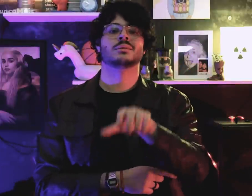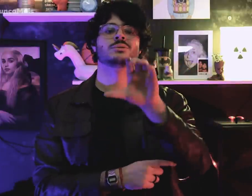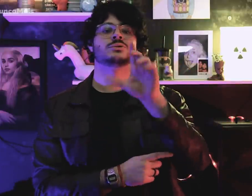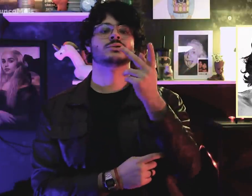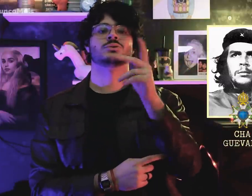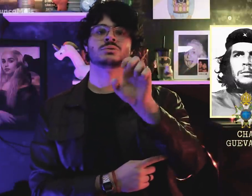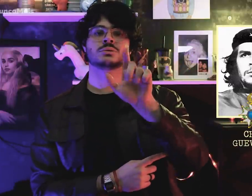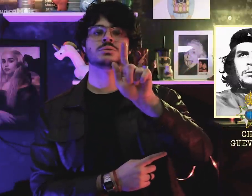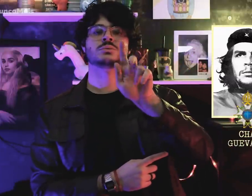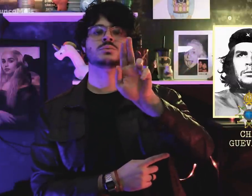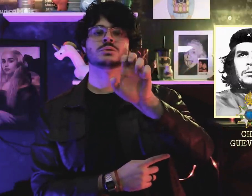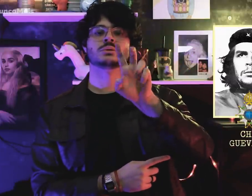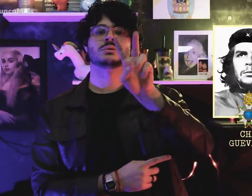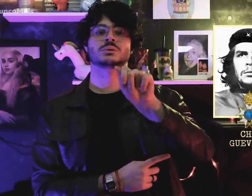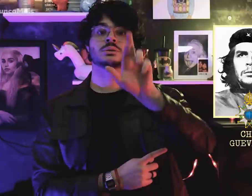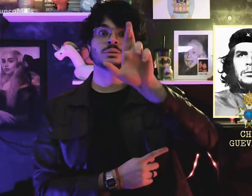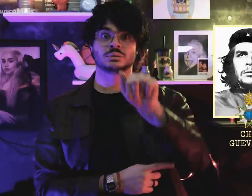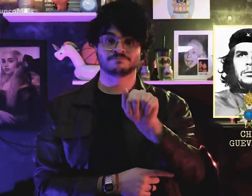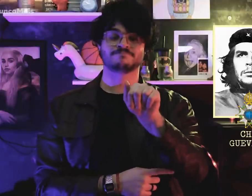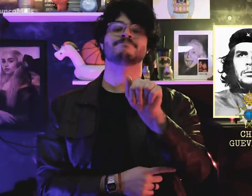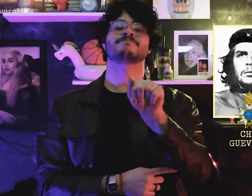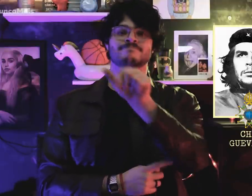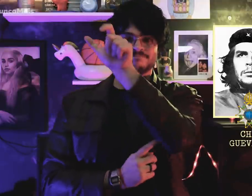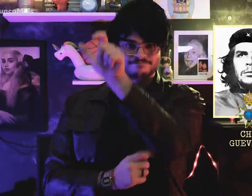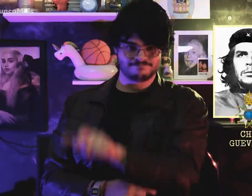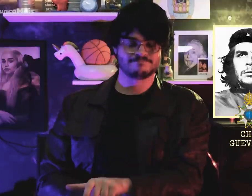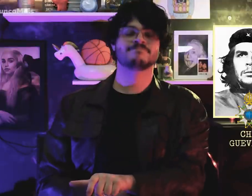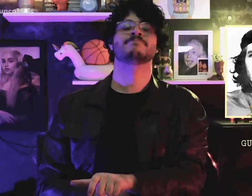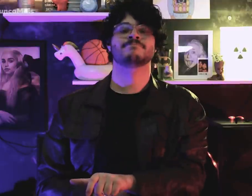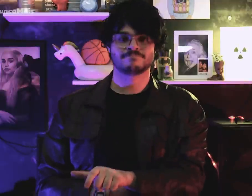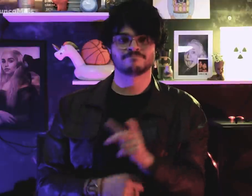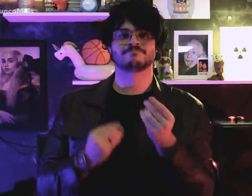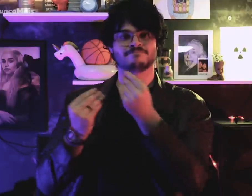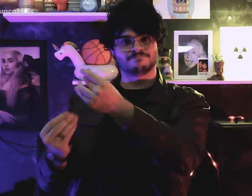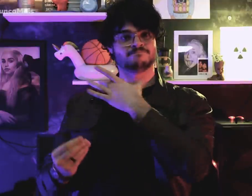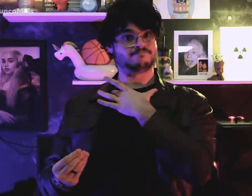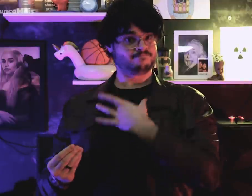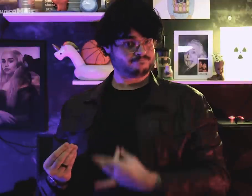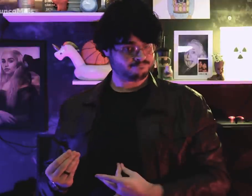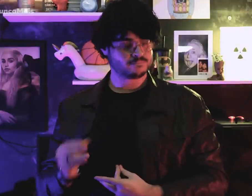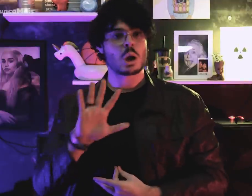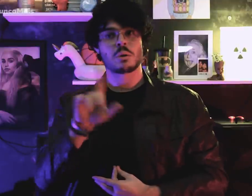Che Guevara,